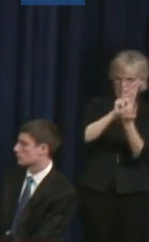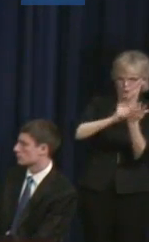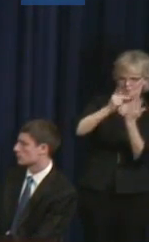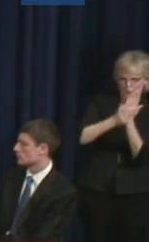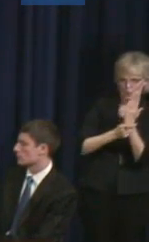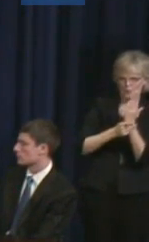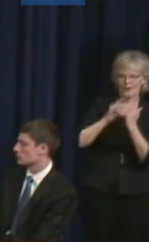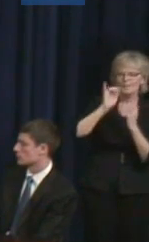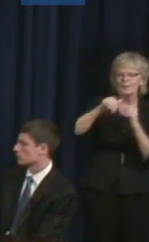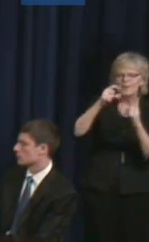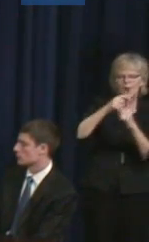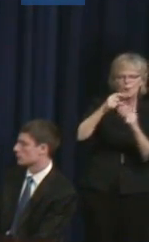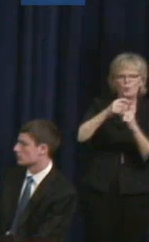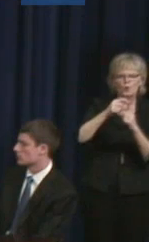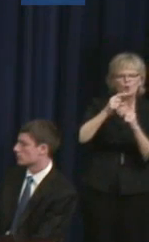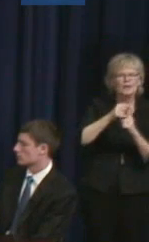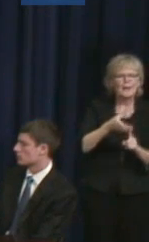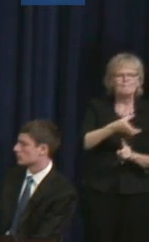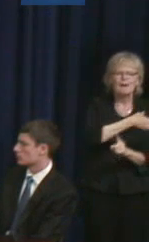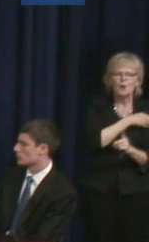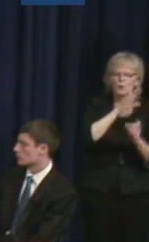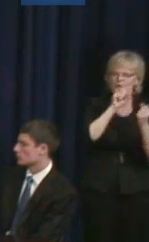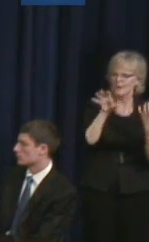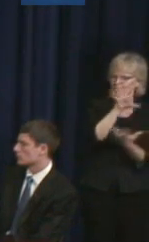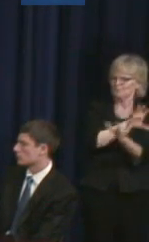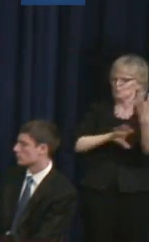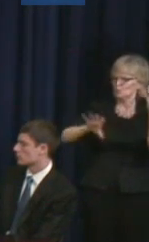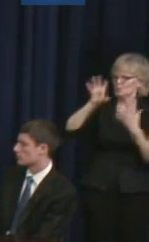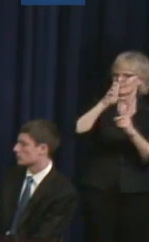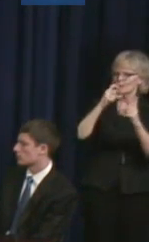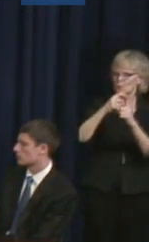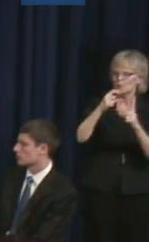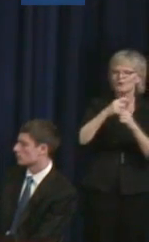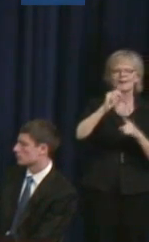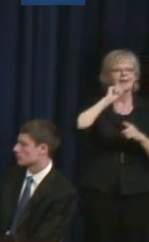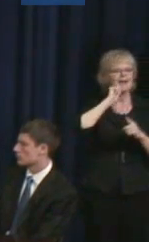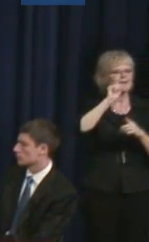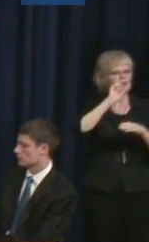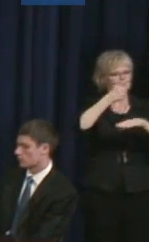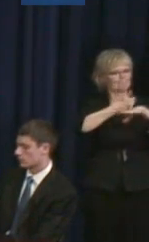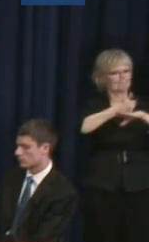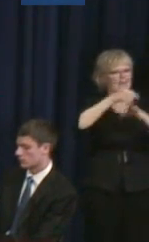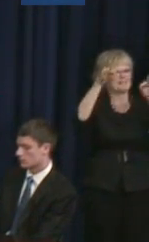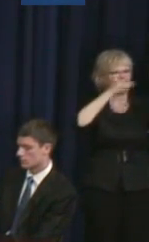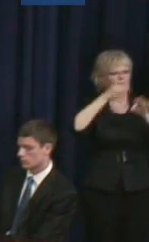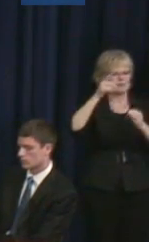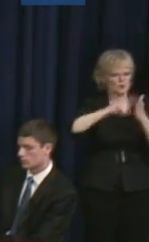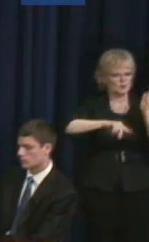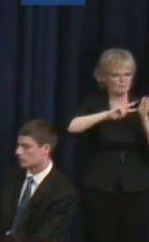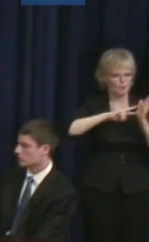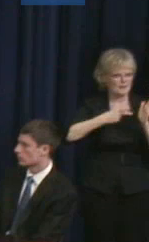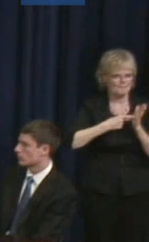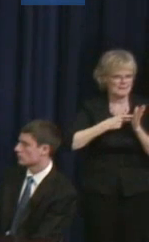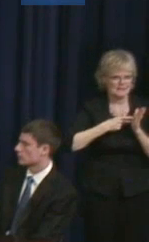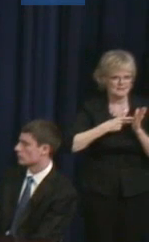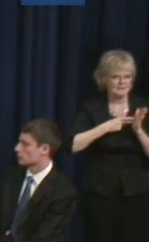And there is not really a set definition, I don't think. And it gets thrown around a lot, especially in the